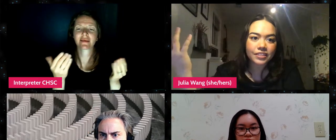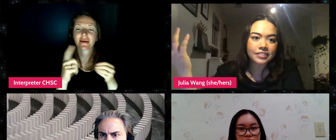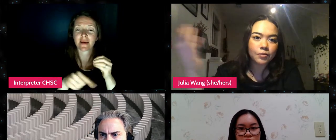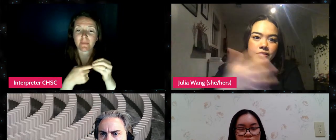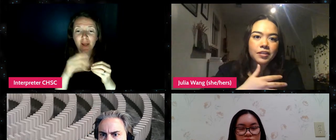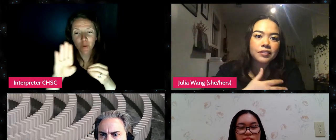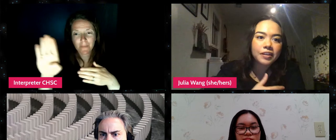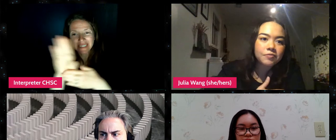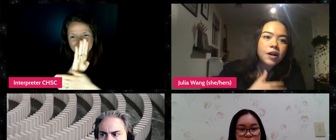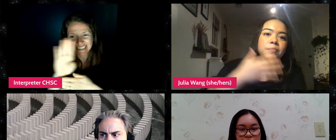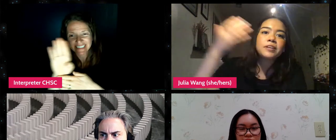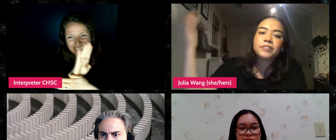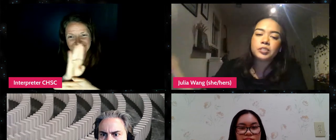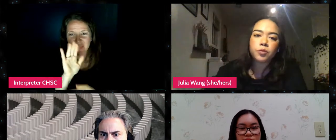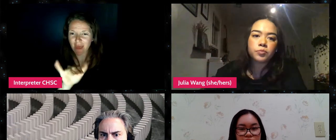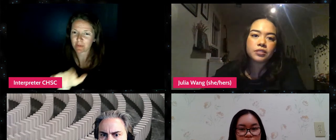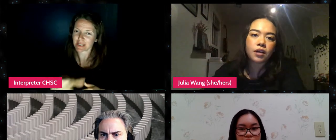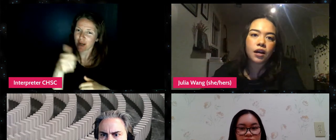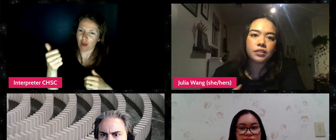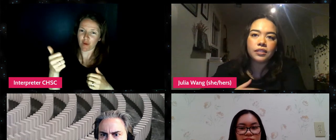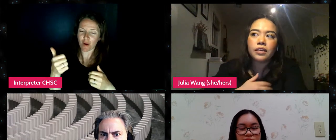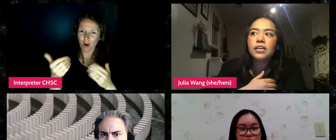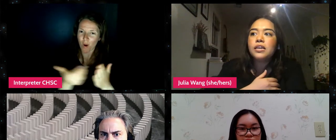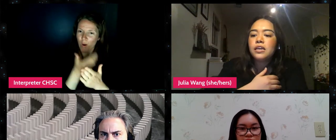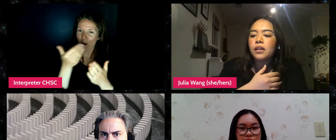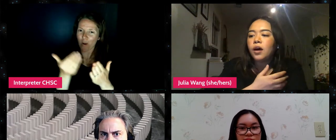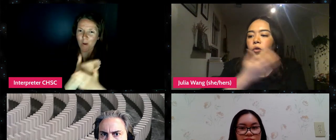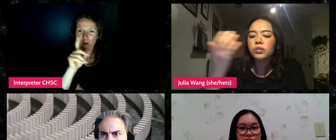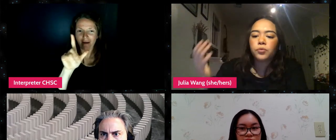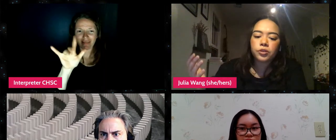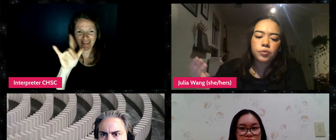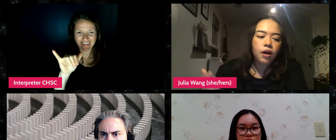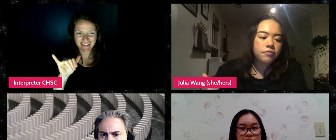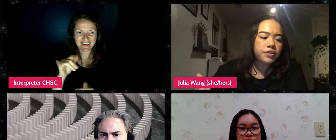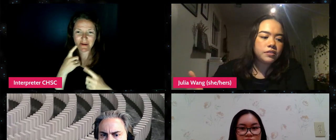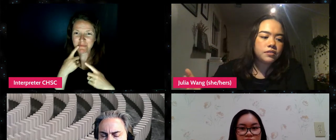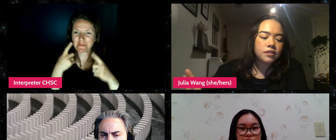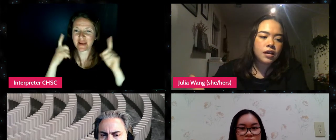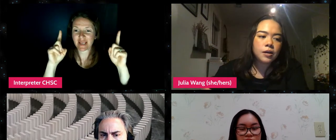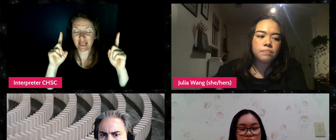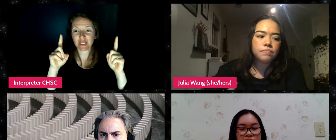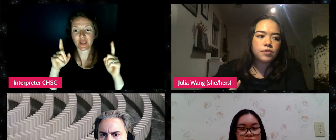That was another kind of coming-of-age moment, we saw Lily, and not only were you often,